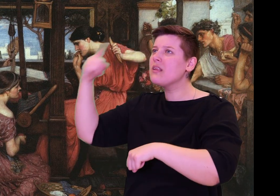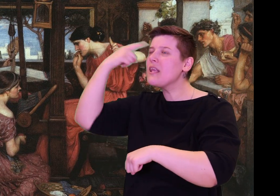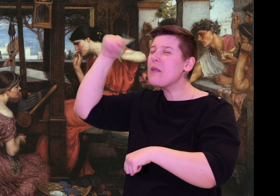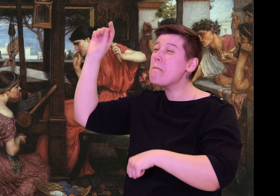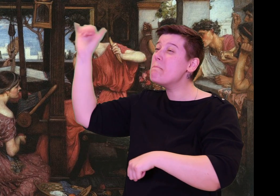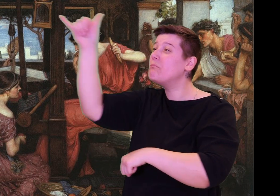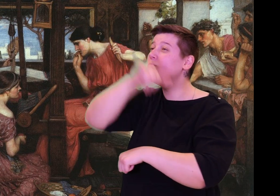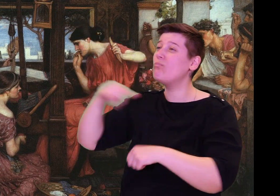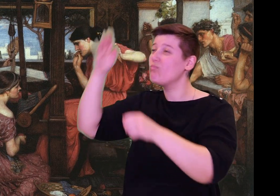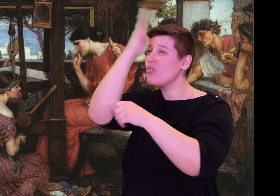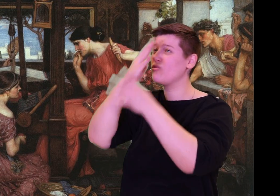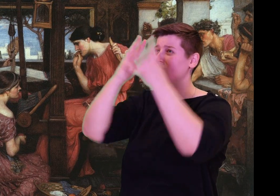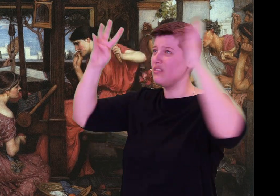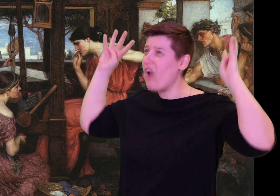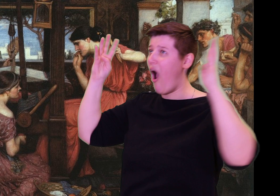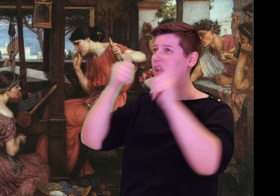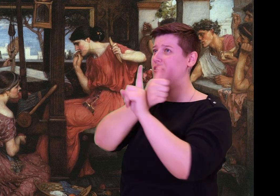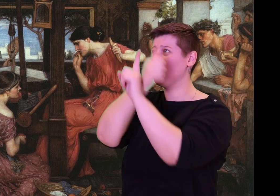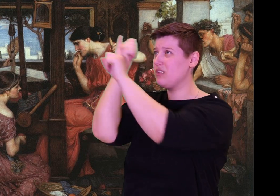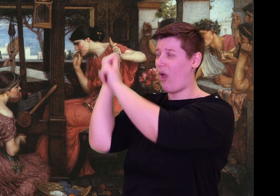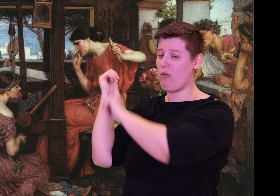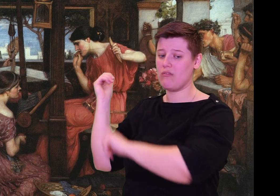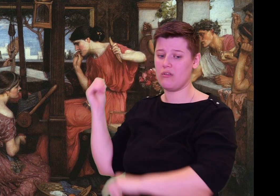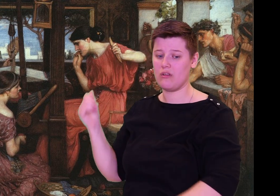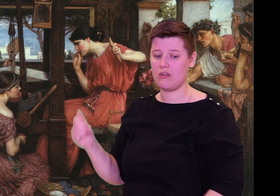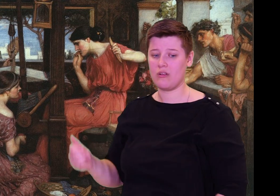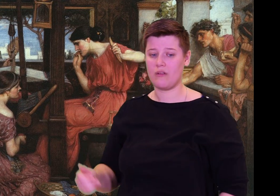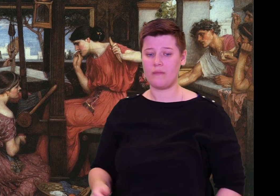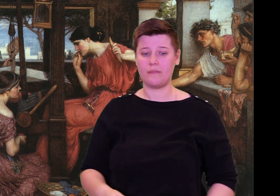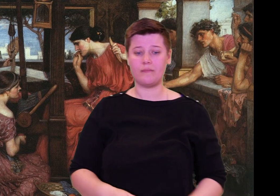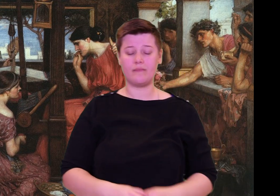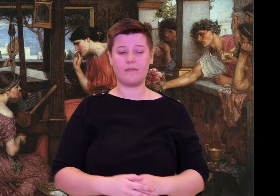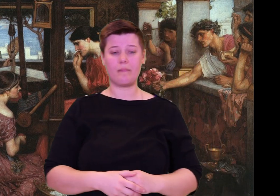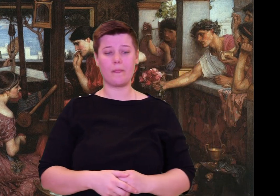each other, balanced on their wings.